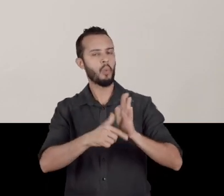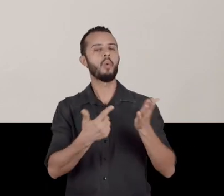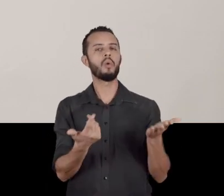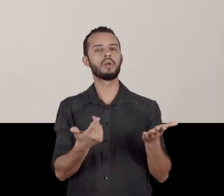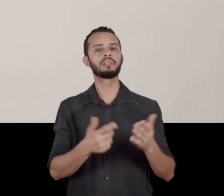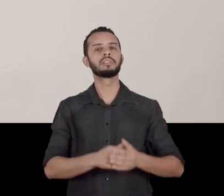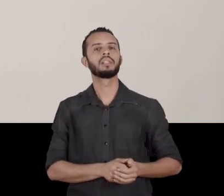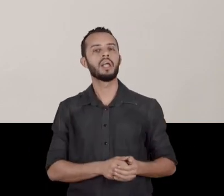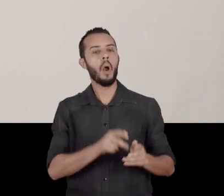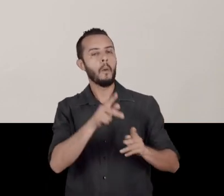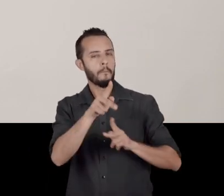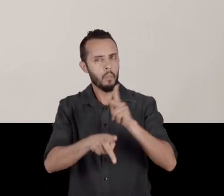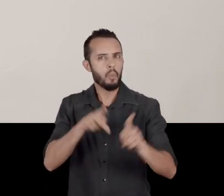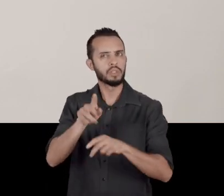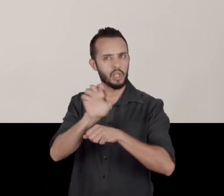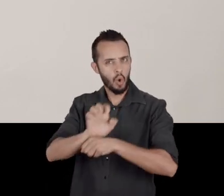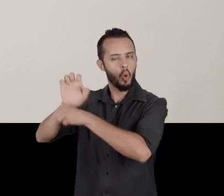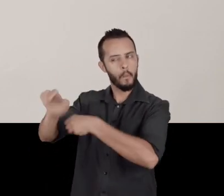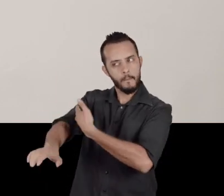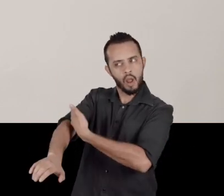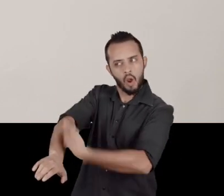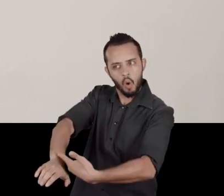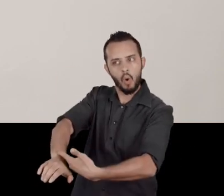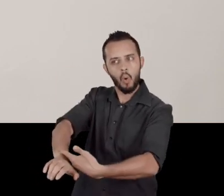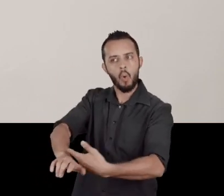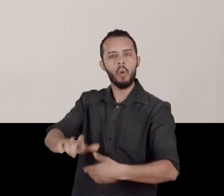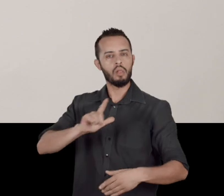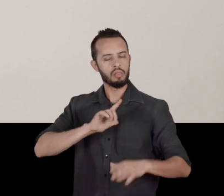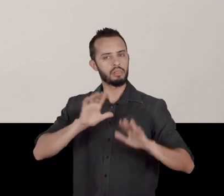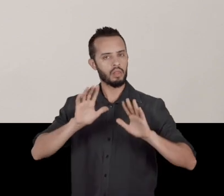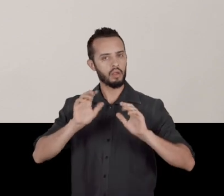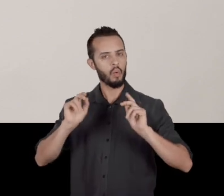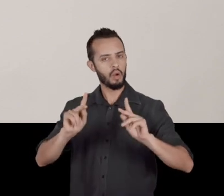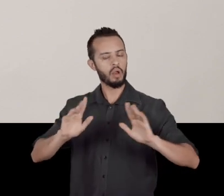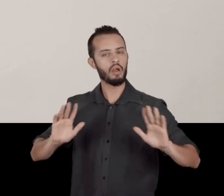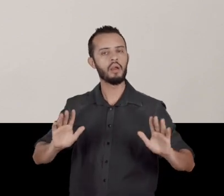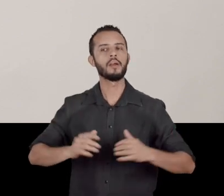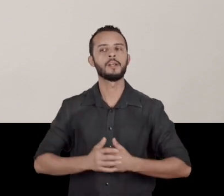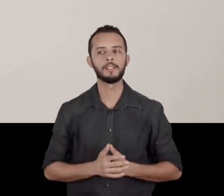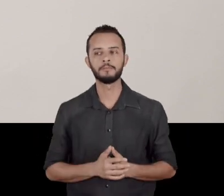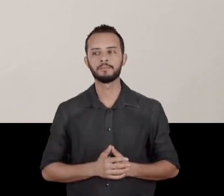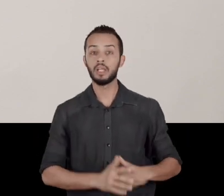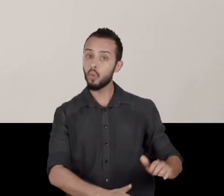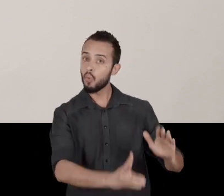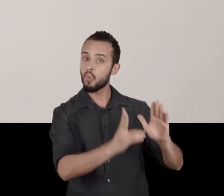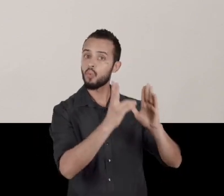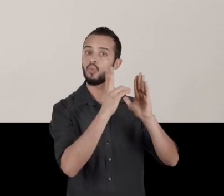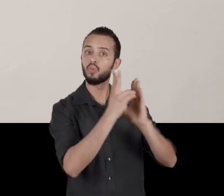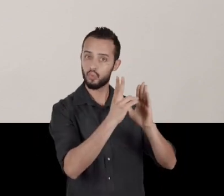but taking as a starting point, so they can discuss being Brazilian,